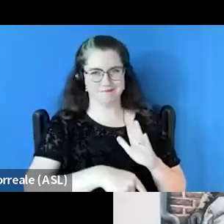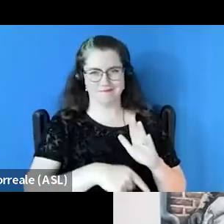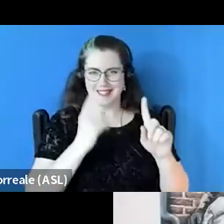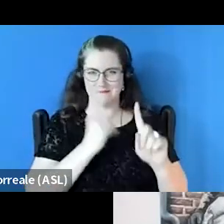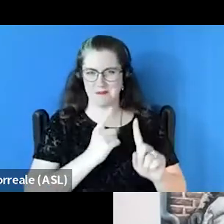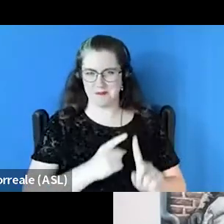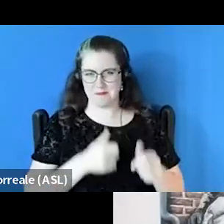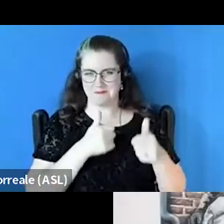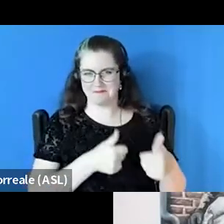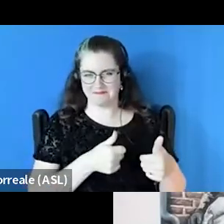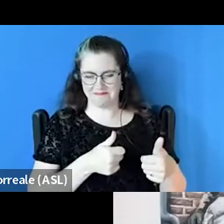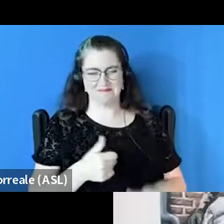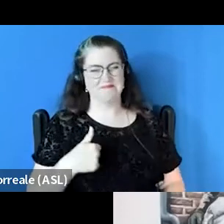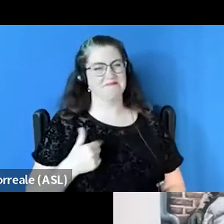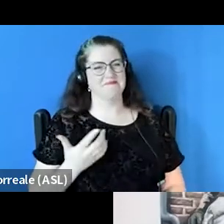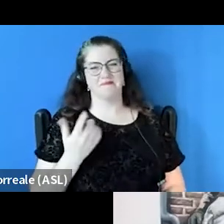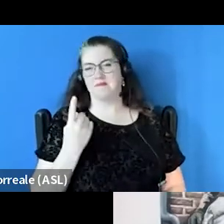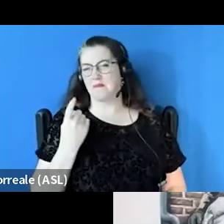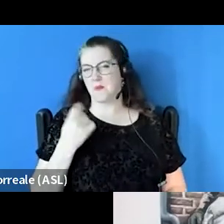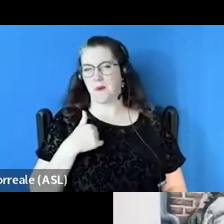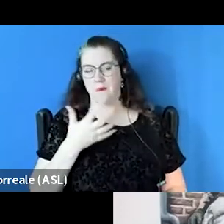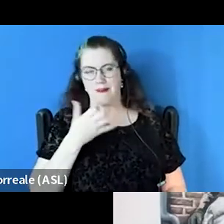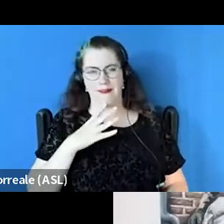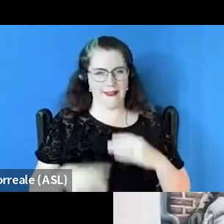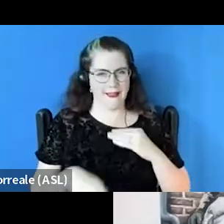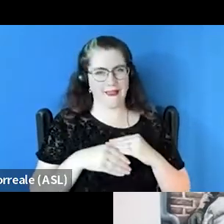I do wanna add in terms of building communities,